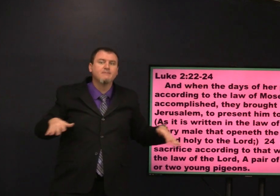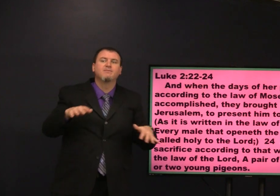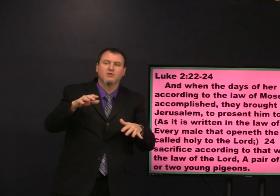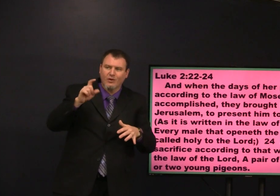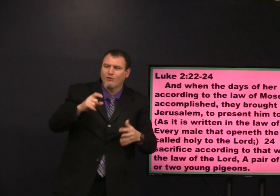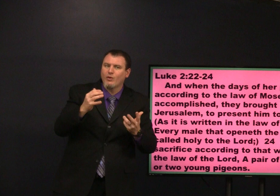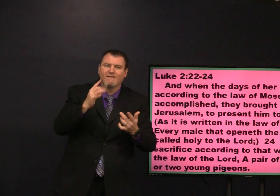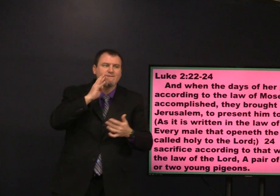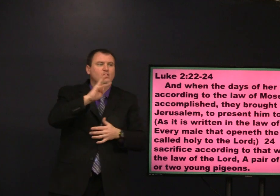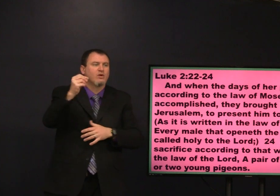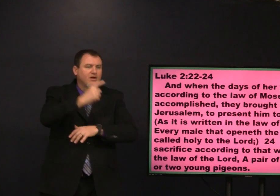before she could go out in public